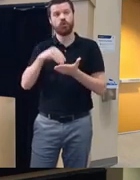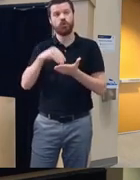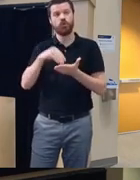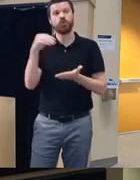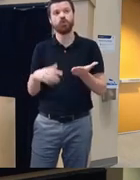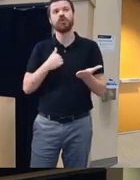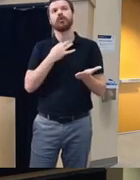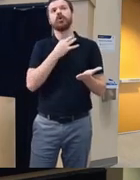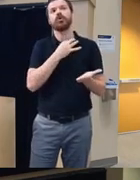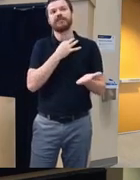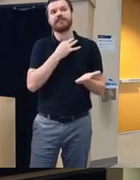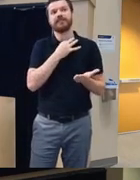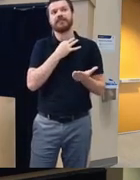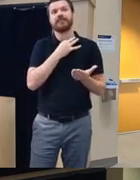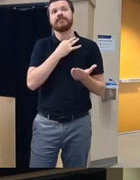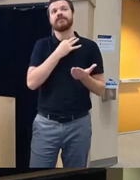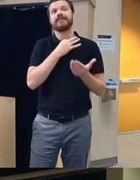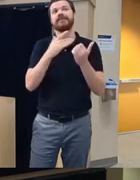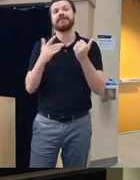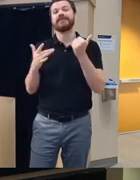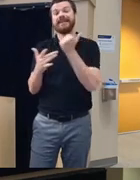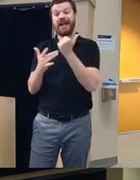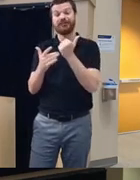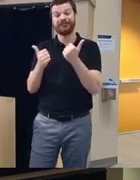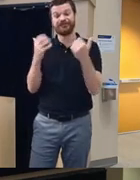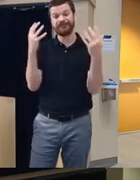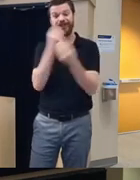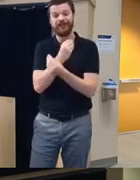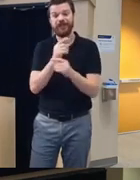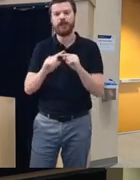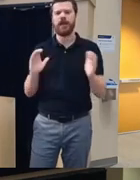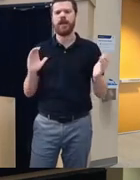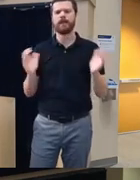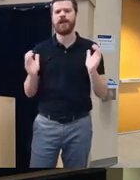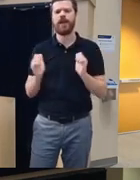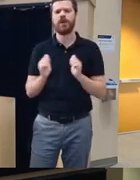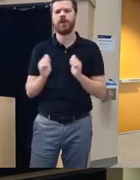that the technology is lovely but when I think about comparison to other like the video games